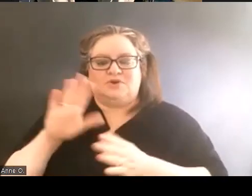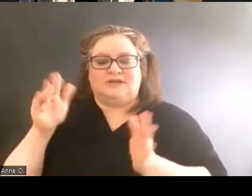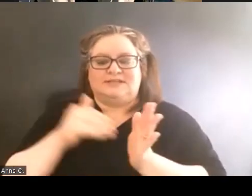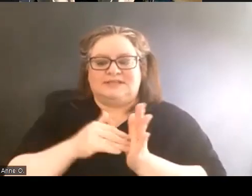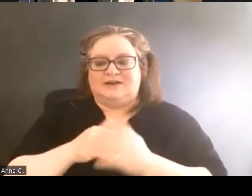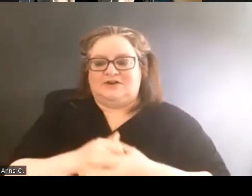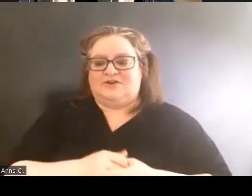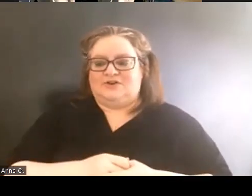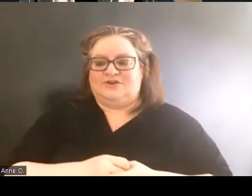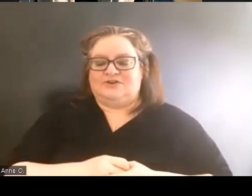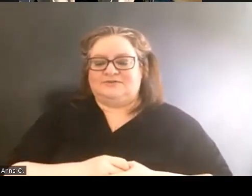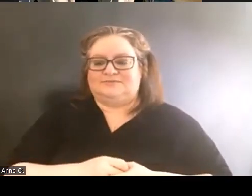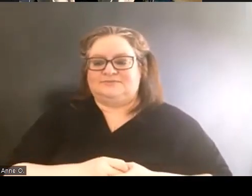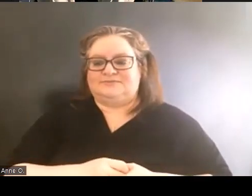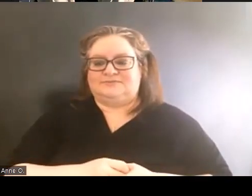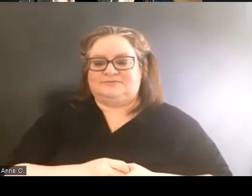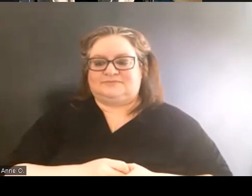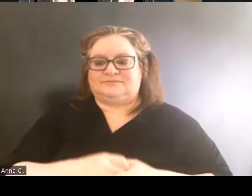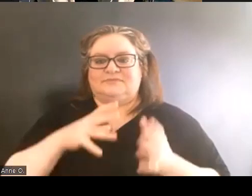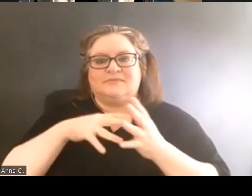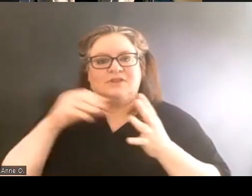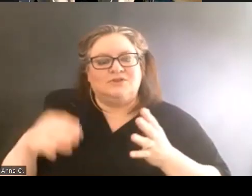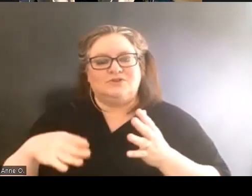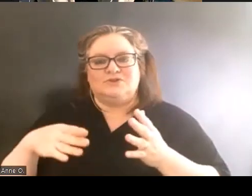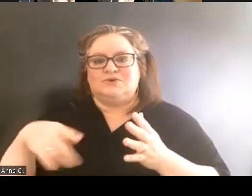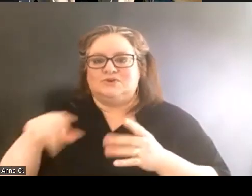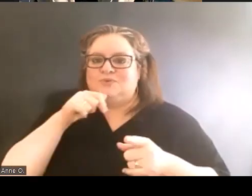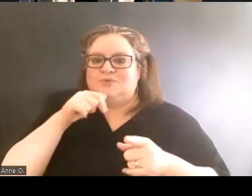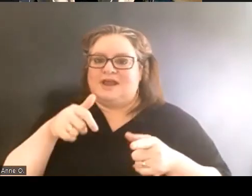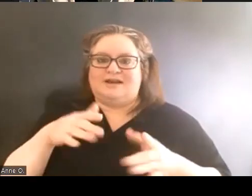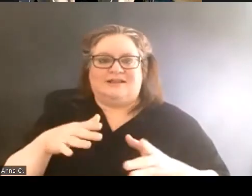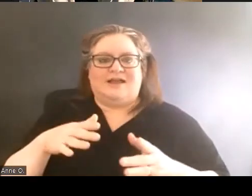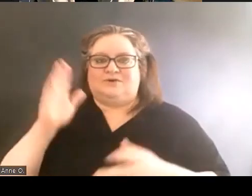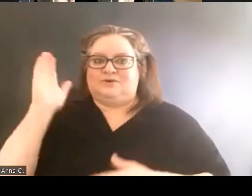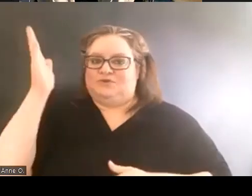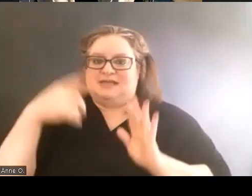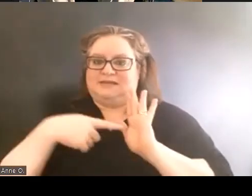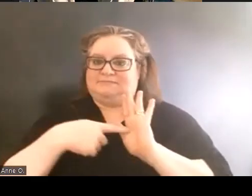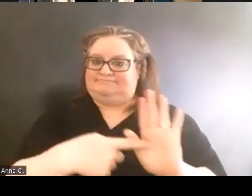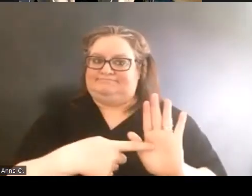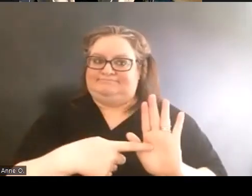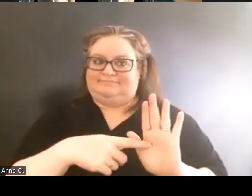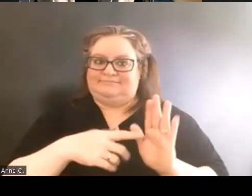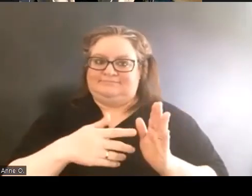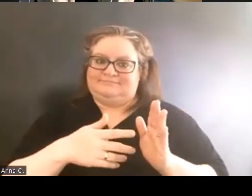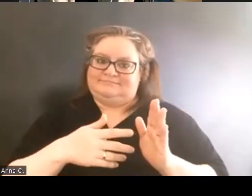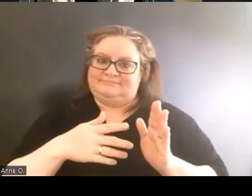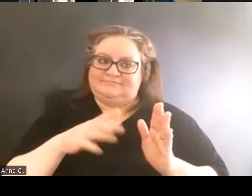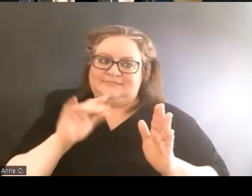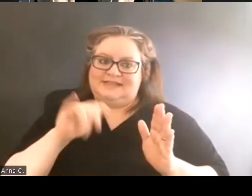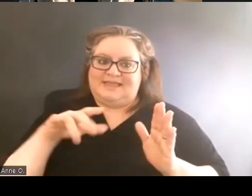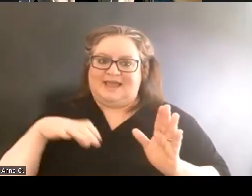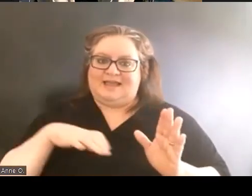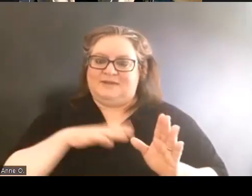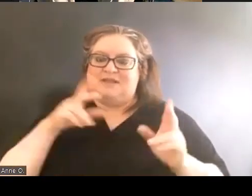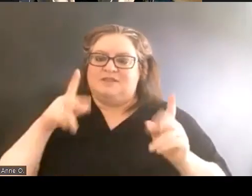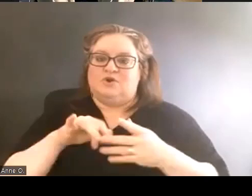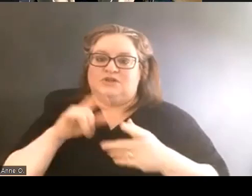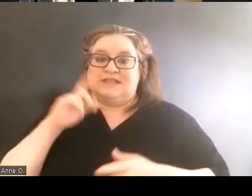The students were not allowed to present to that committee. The person who presented to the committee